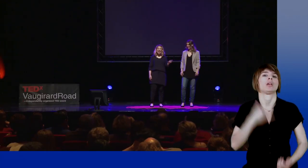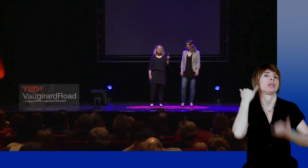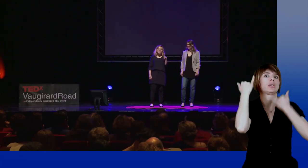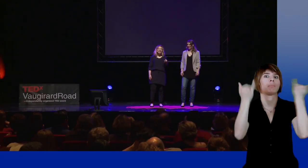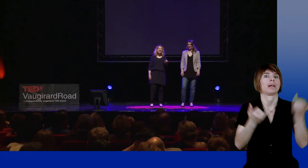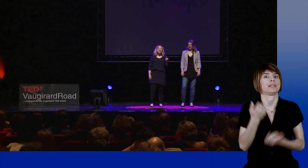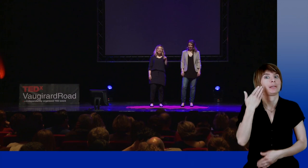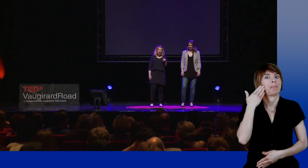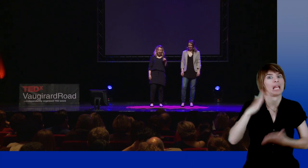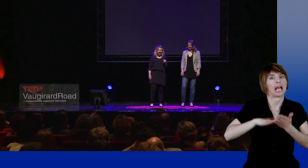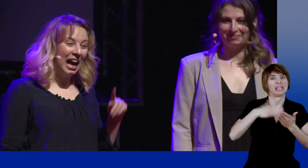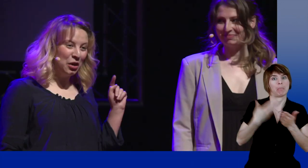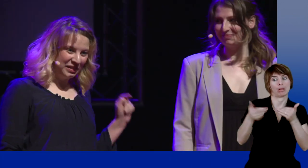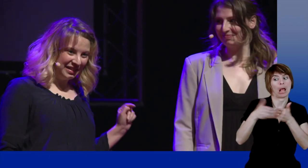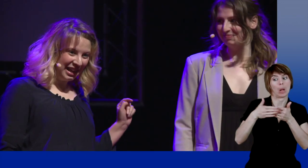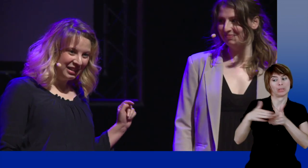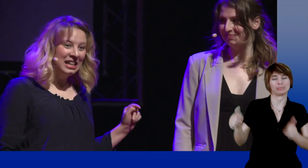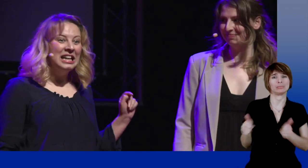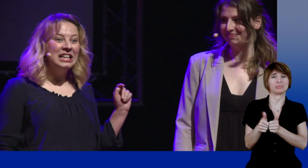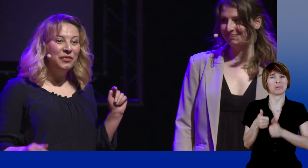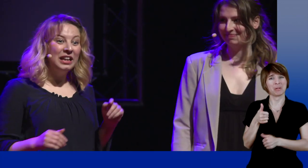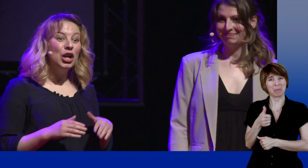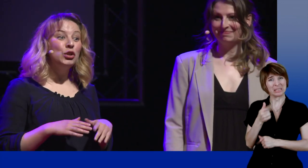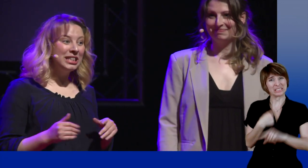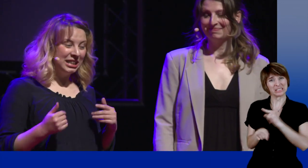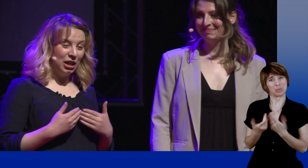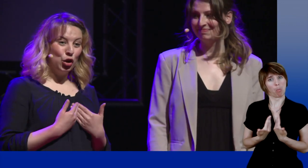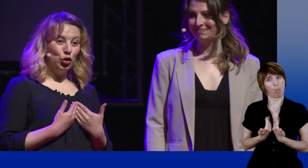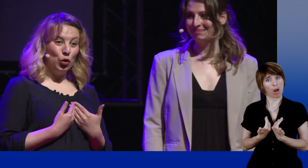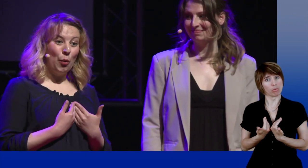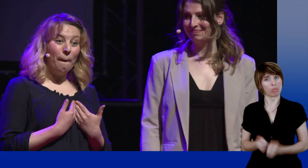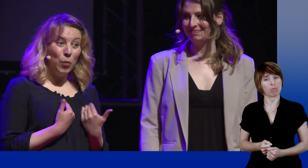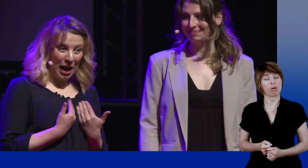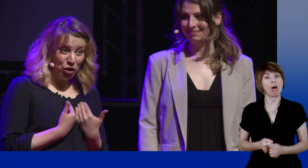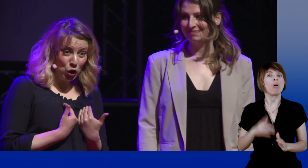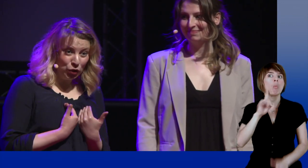Just imagine the interpret who has to do Mrs. Morano's sign while being beside her,